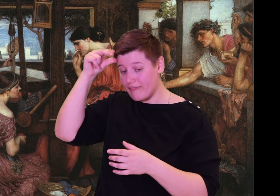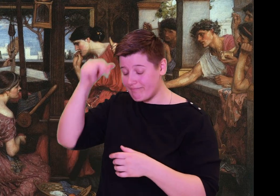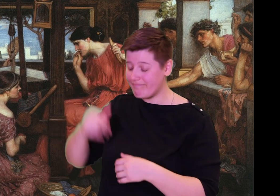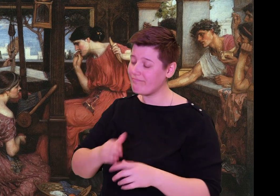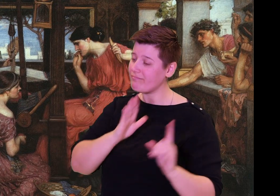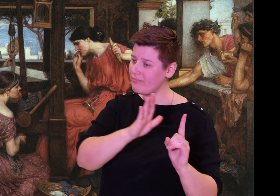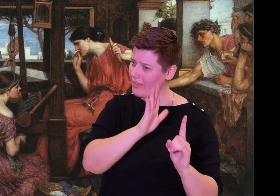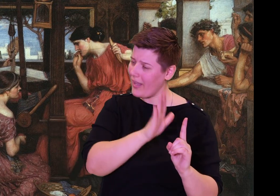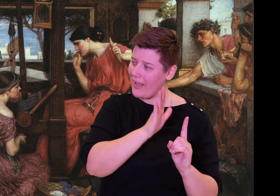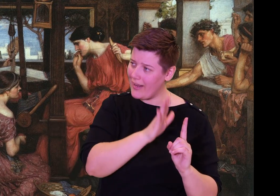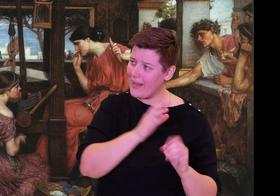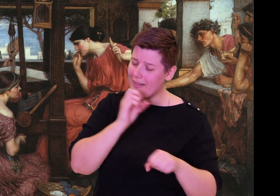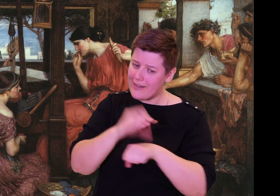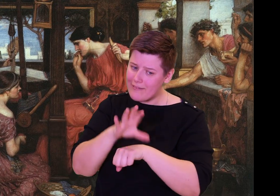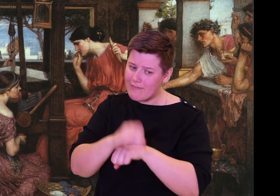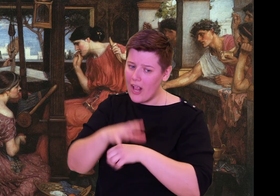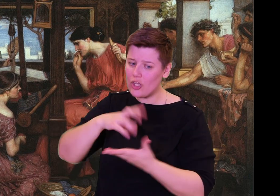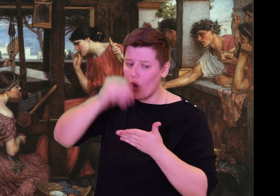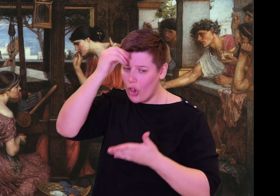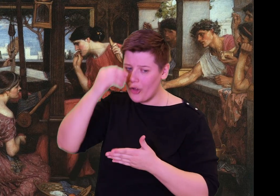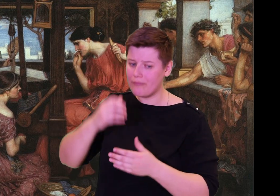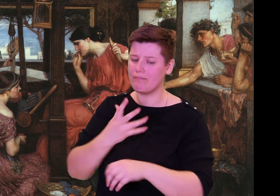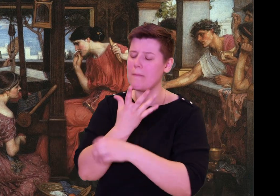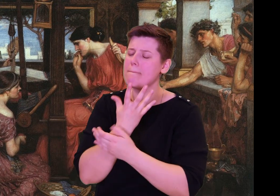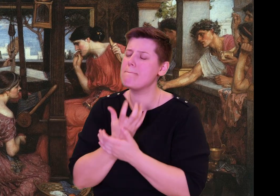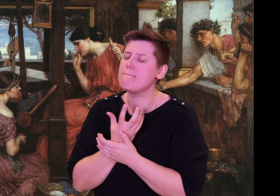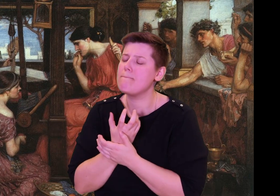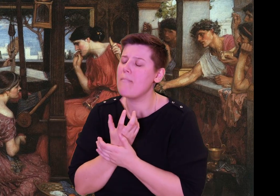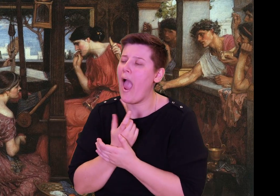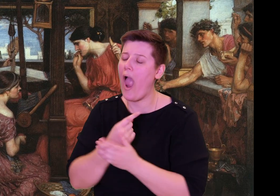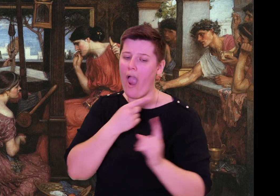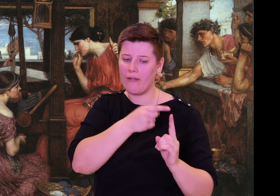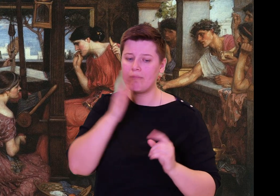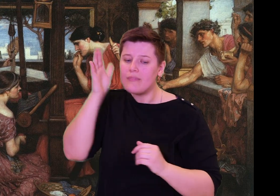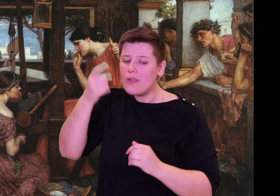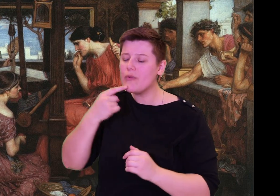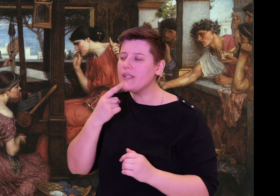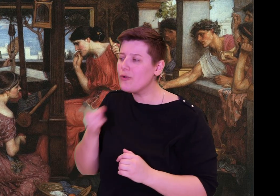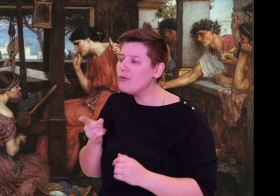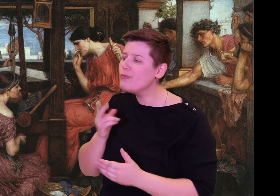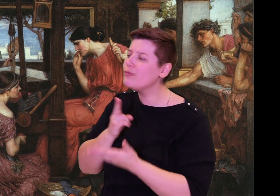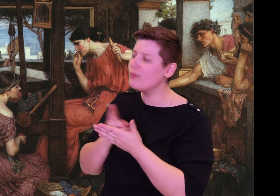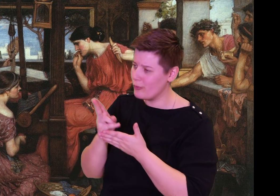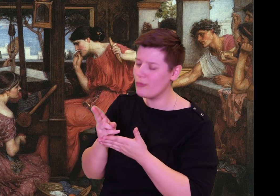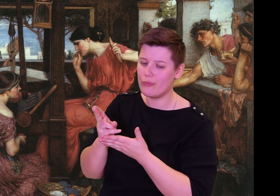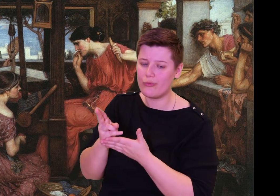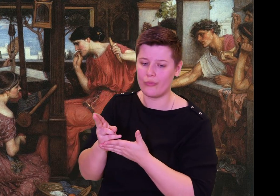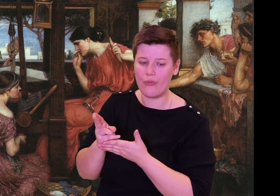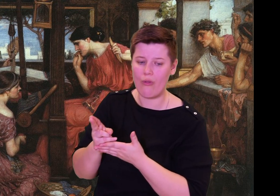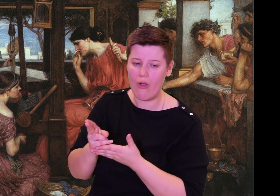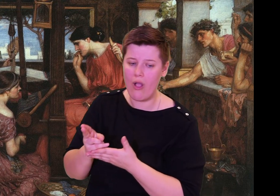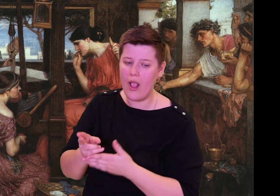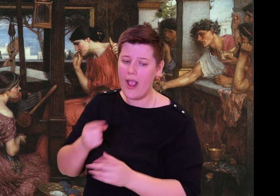The Ithacans arrived, took down their sails, dropped anchor and alighted.